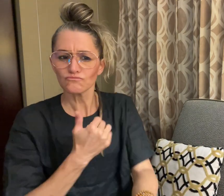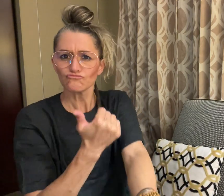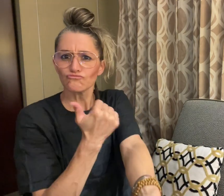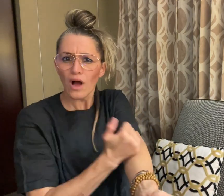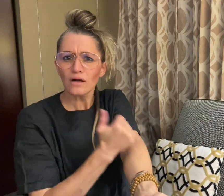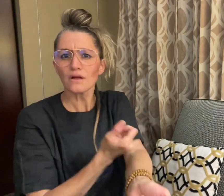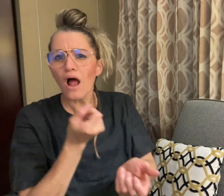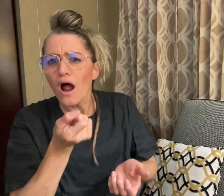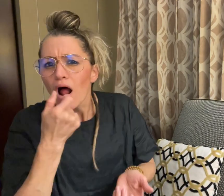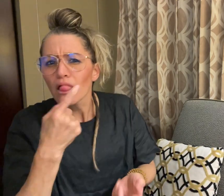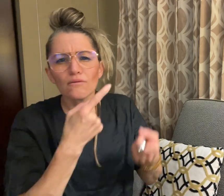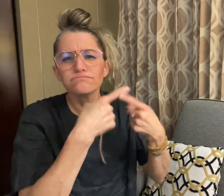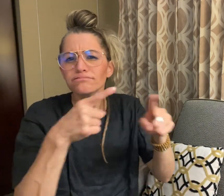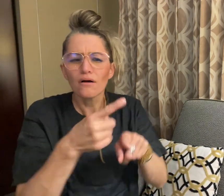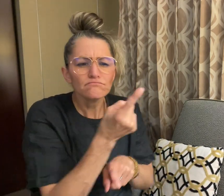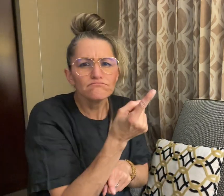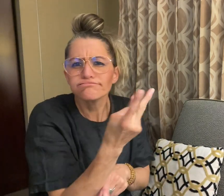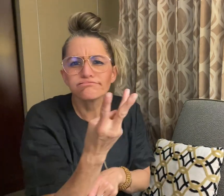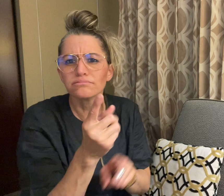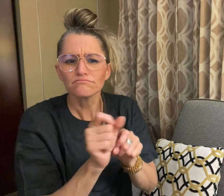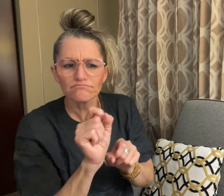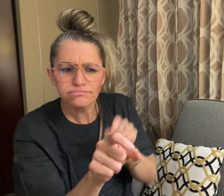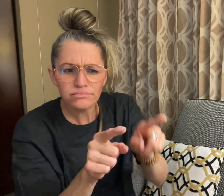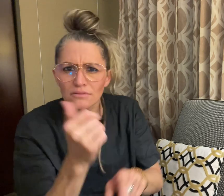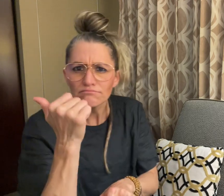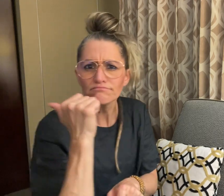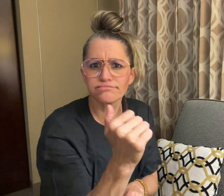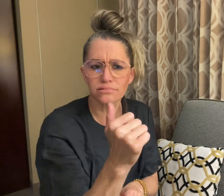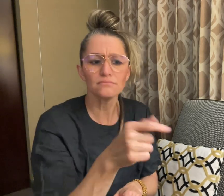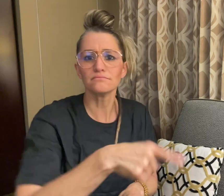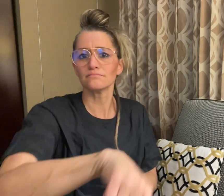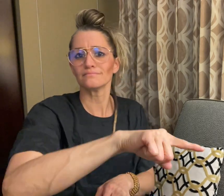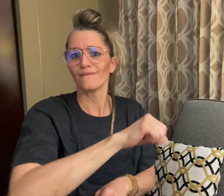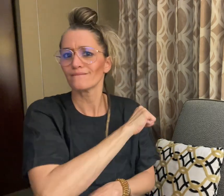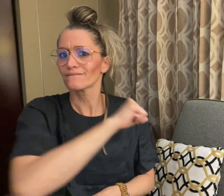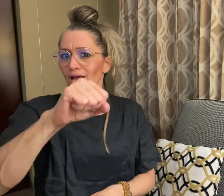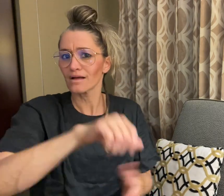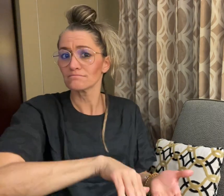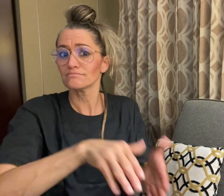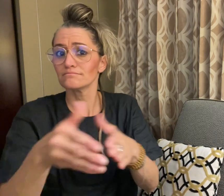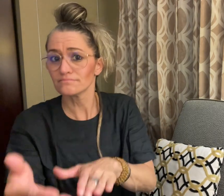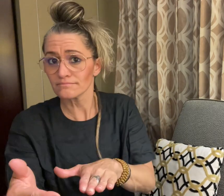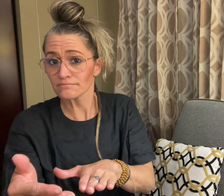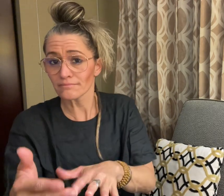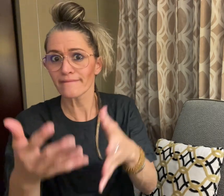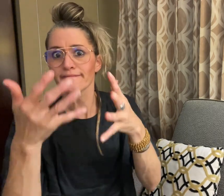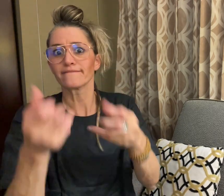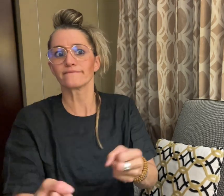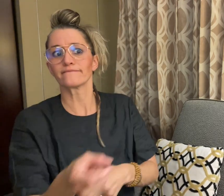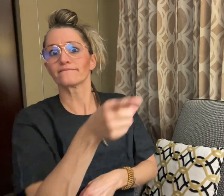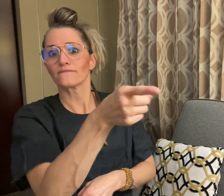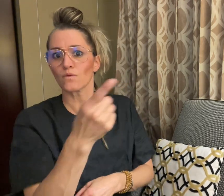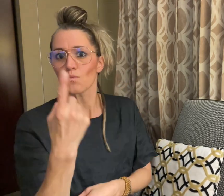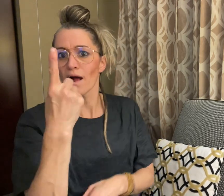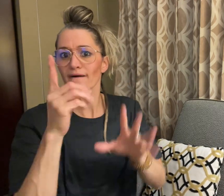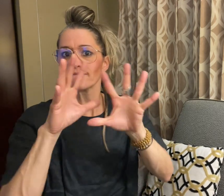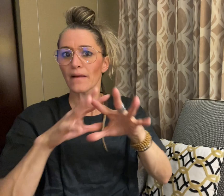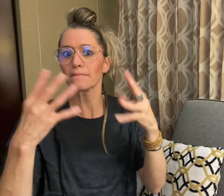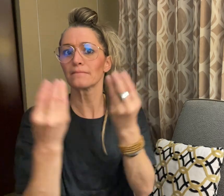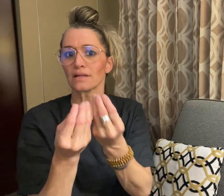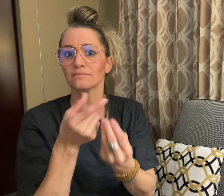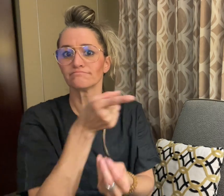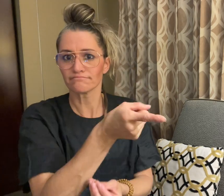This has caused the family of a 6-year-old Deaf boy,